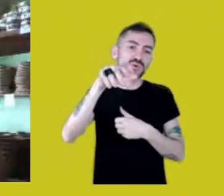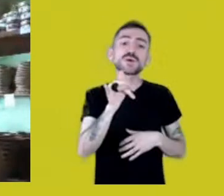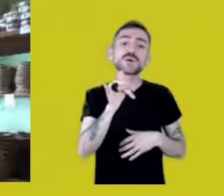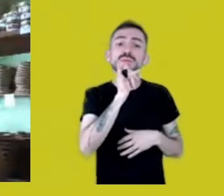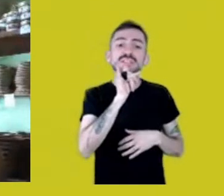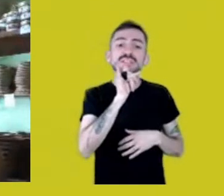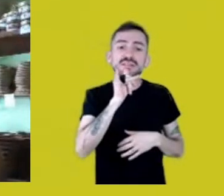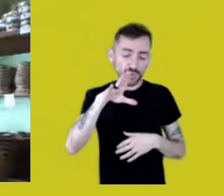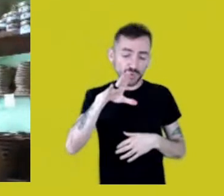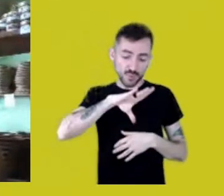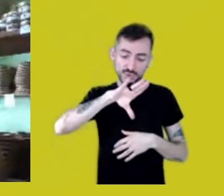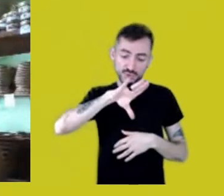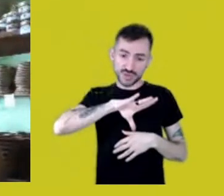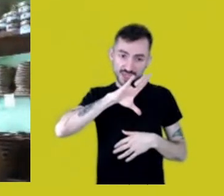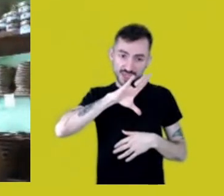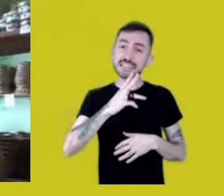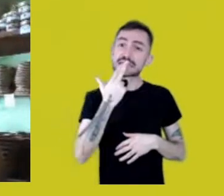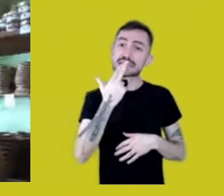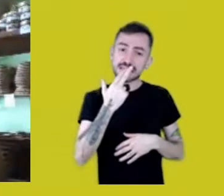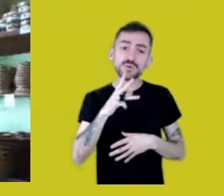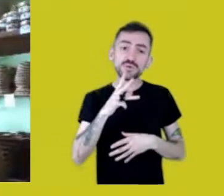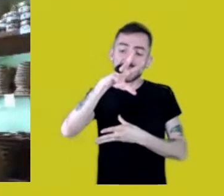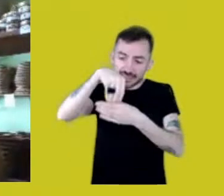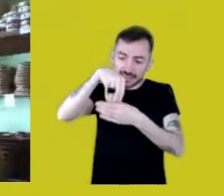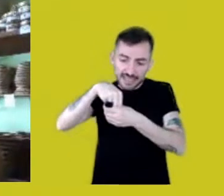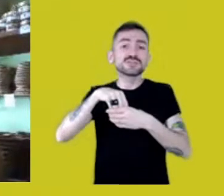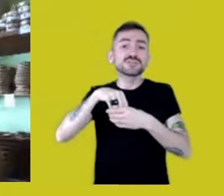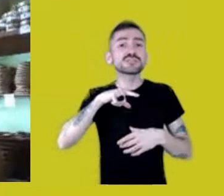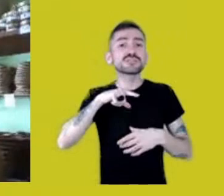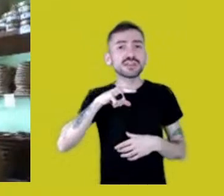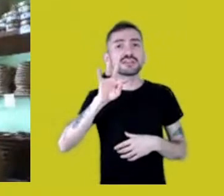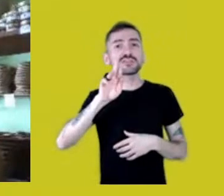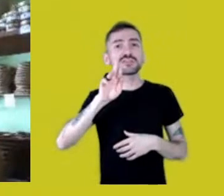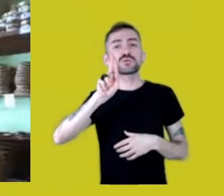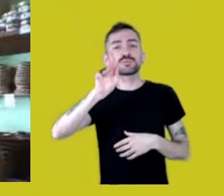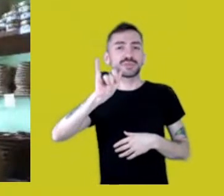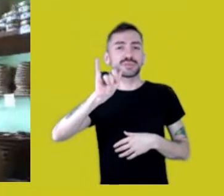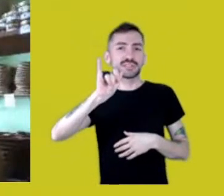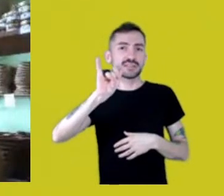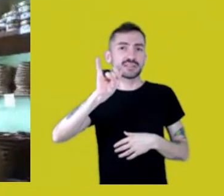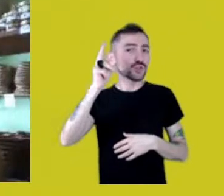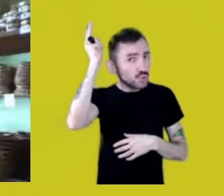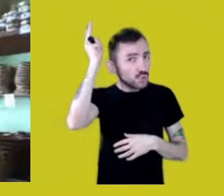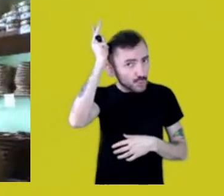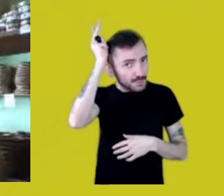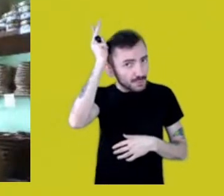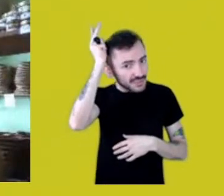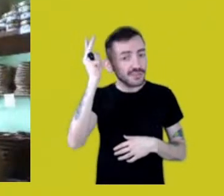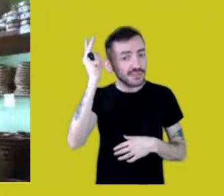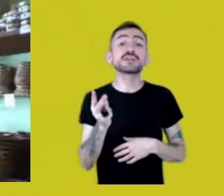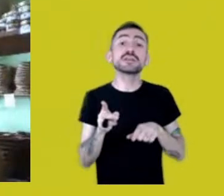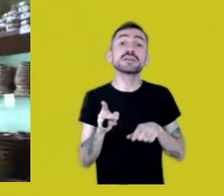and many do not even realize it, how much we are still configuring the world